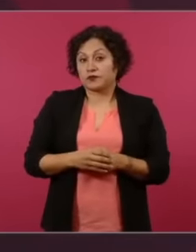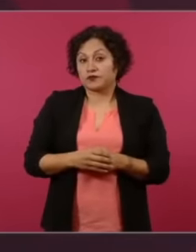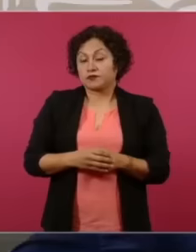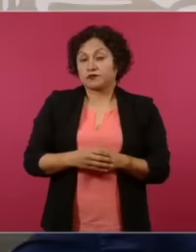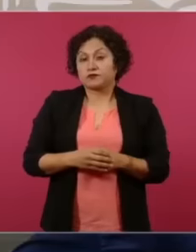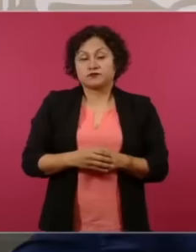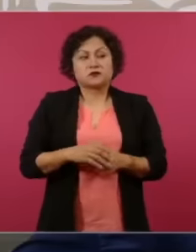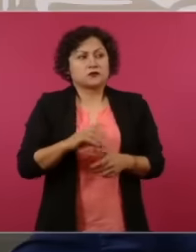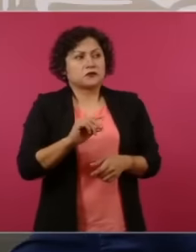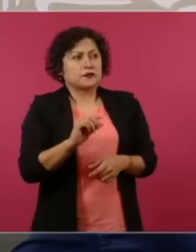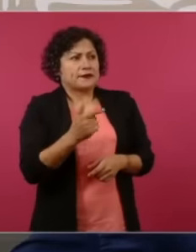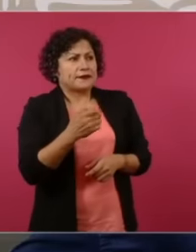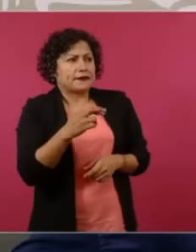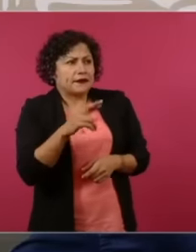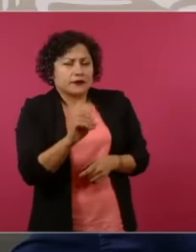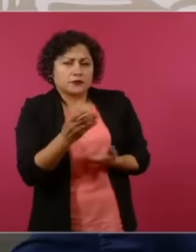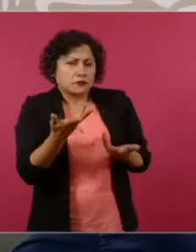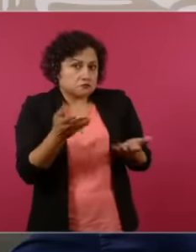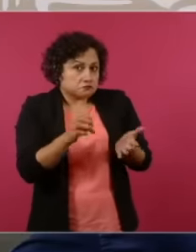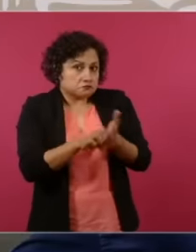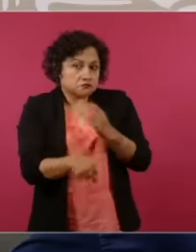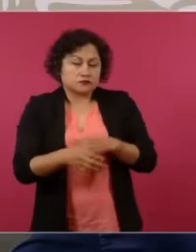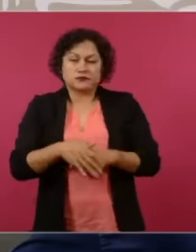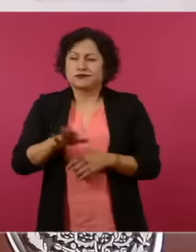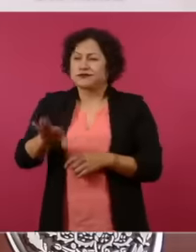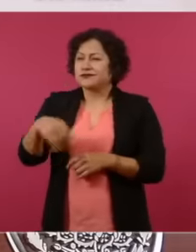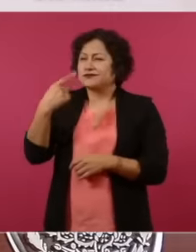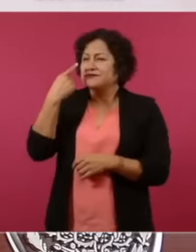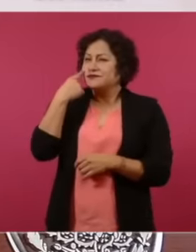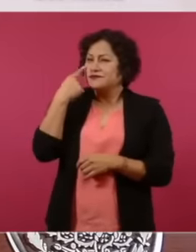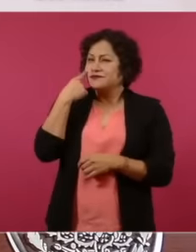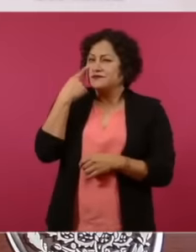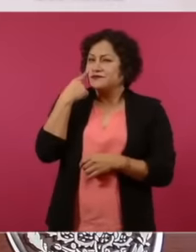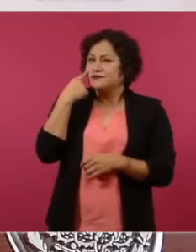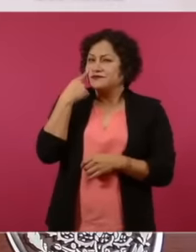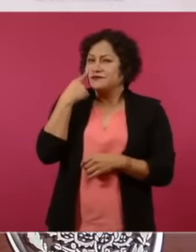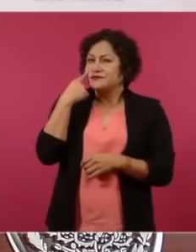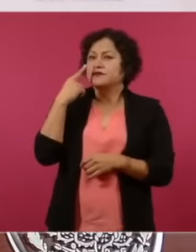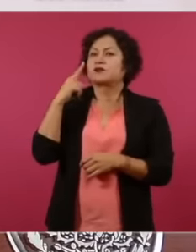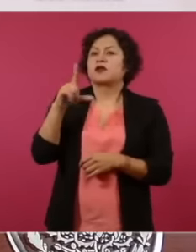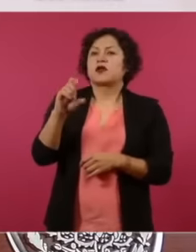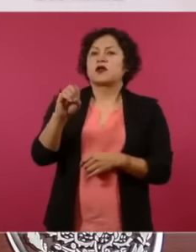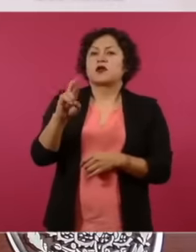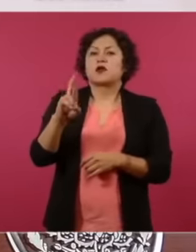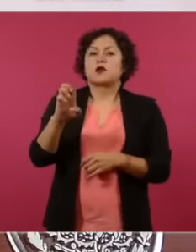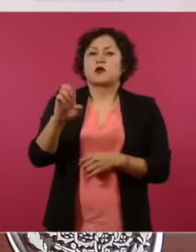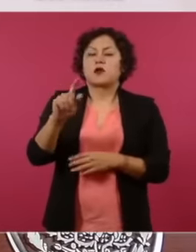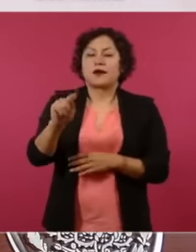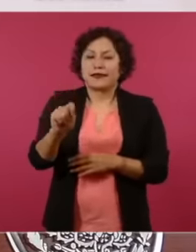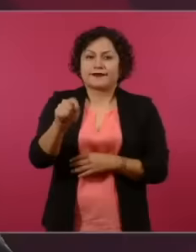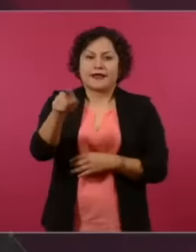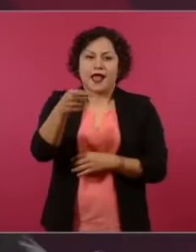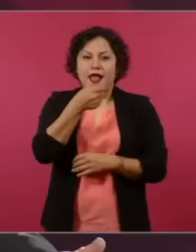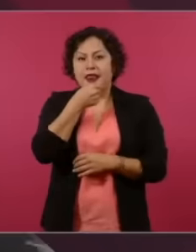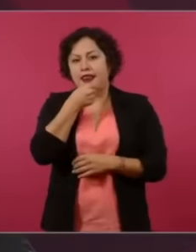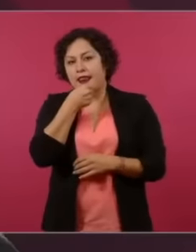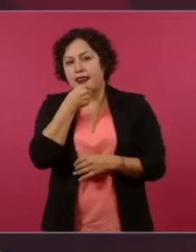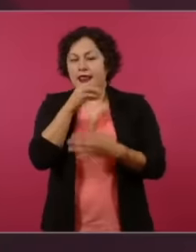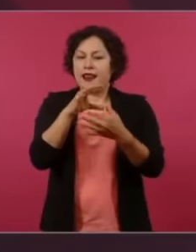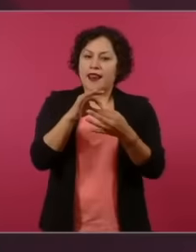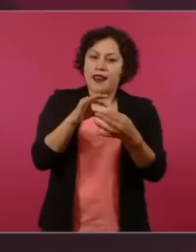is the name of Carlos Lores de Mola who says he is going to defend himself and not but Wait for me